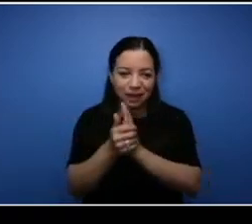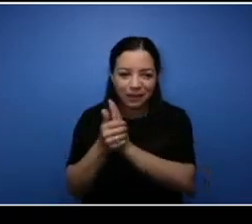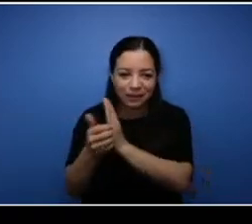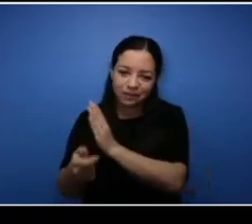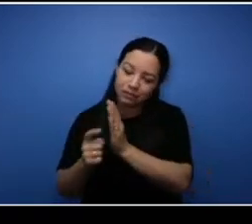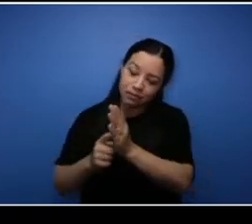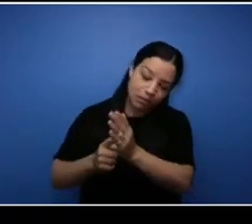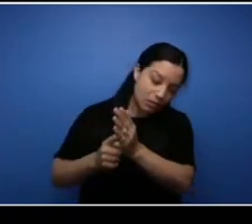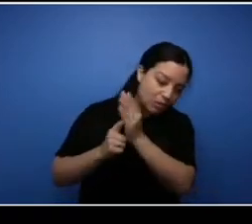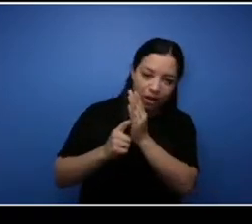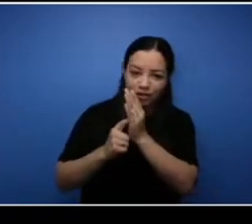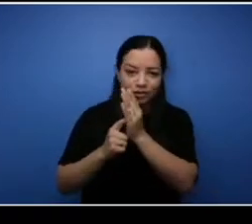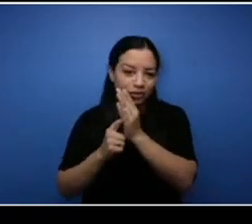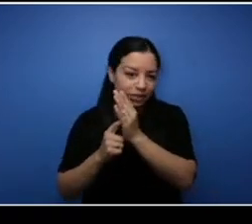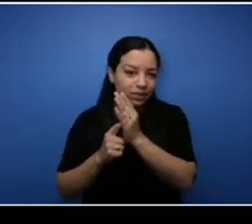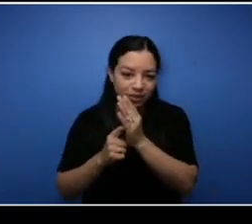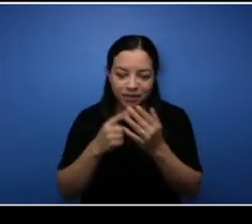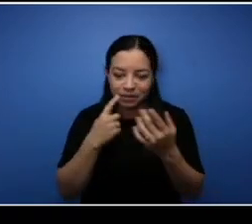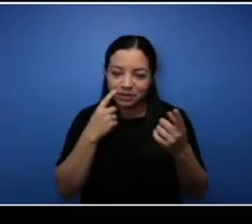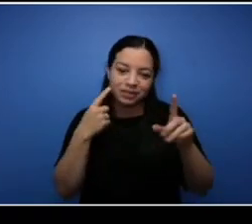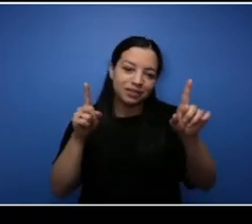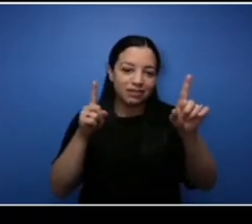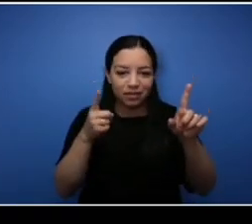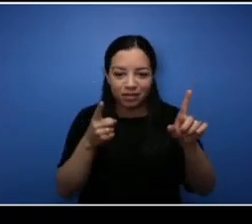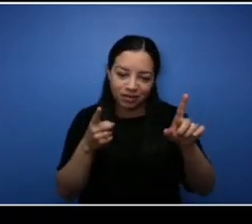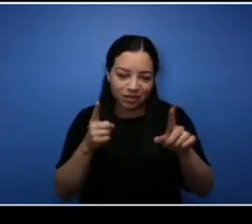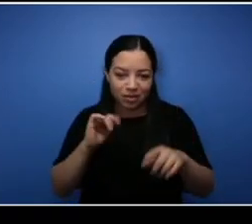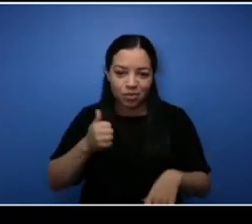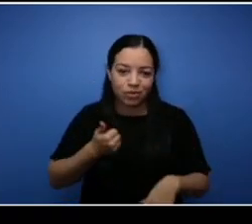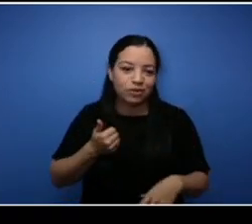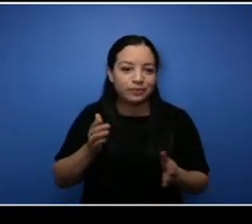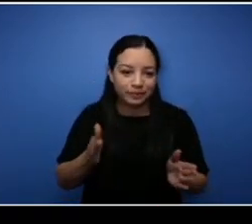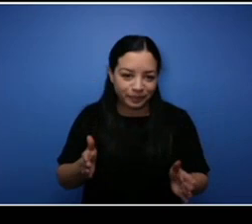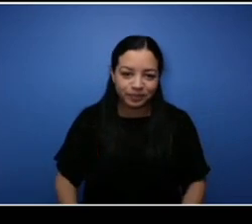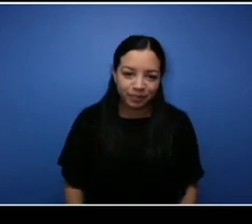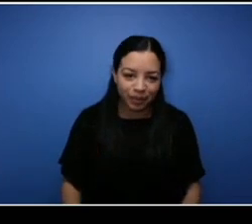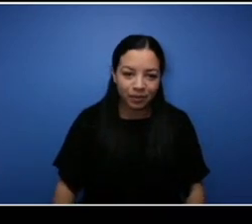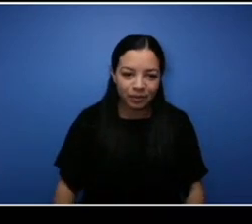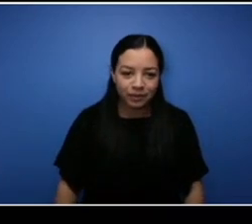you would need to have and being successful as an entrepreneur. Awesome thank you so much